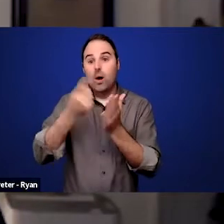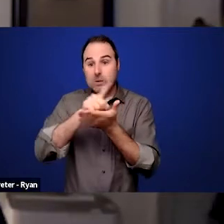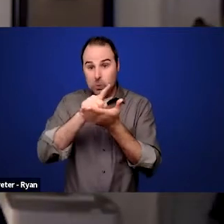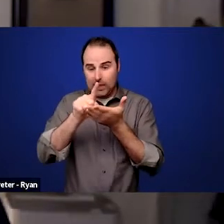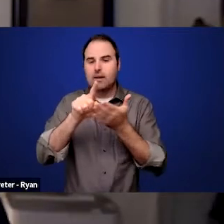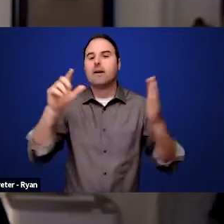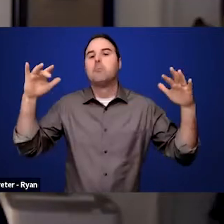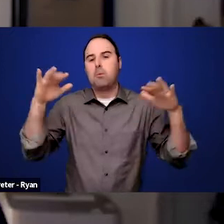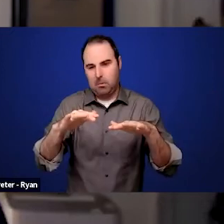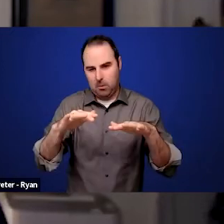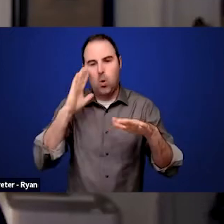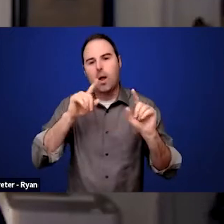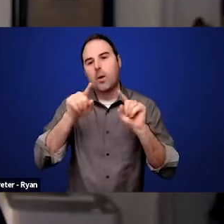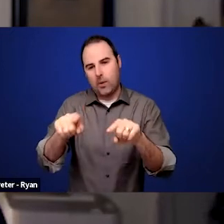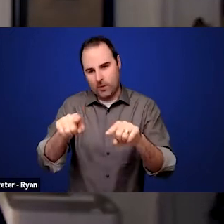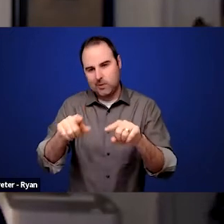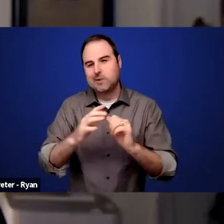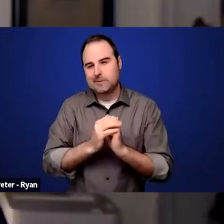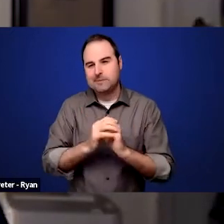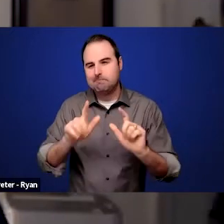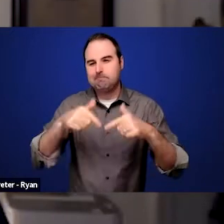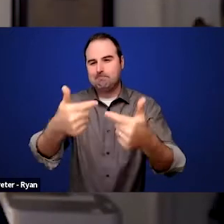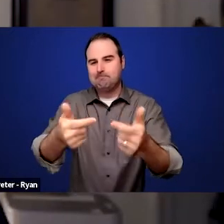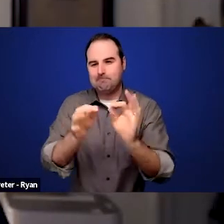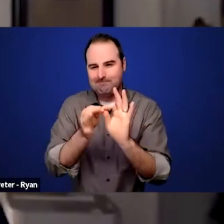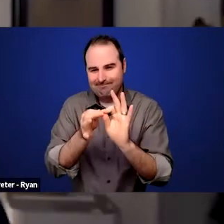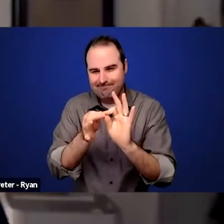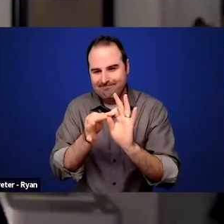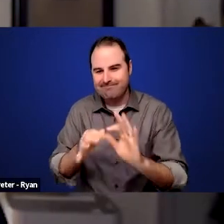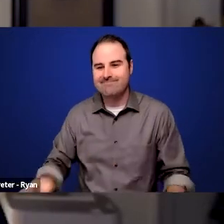So we came through separate doors,